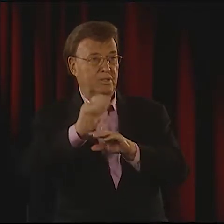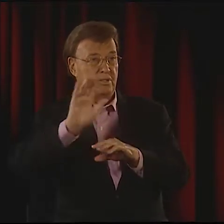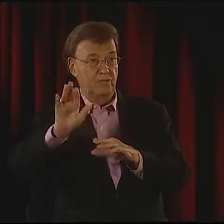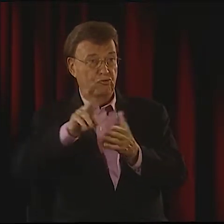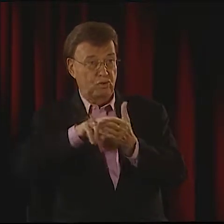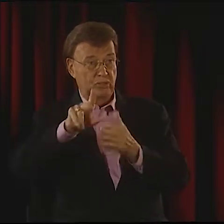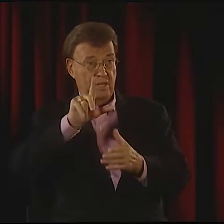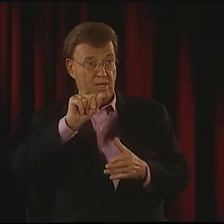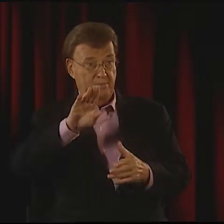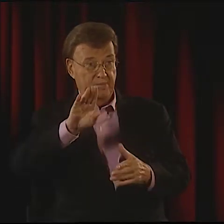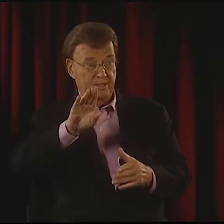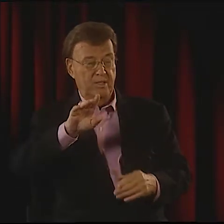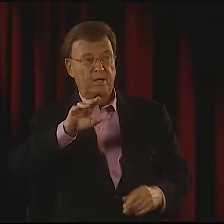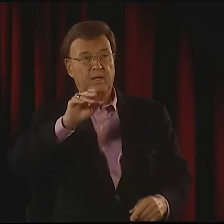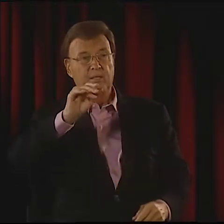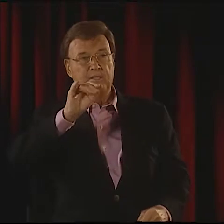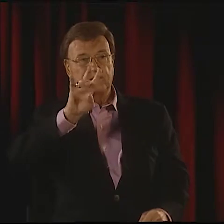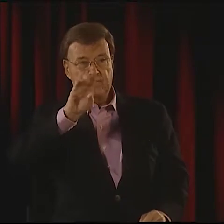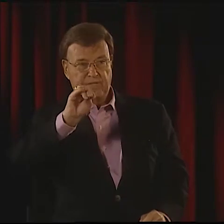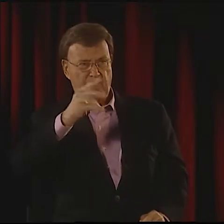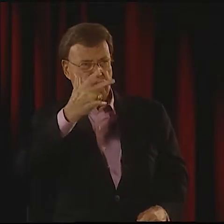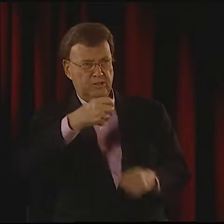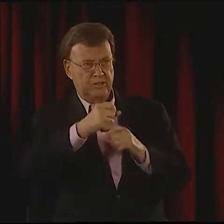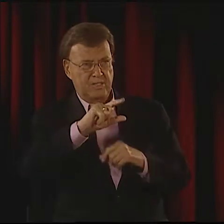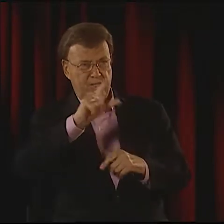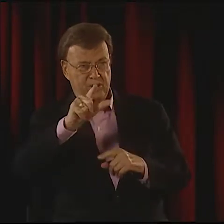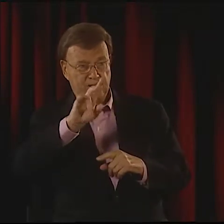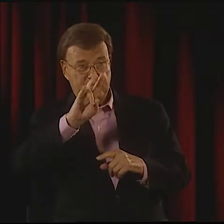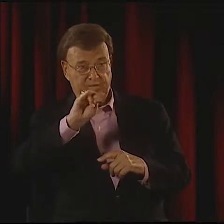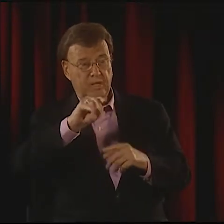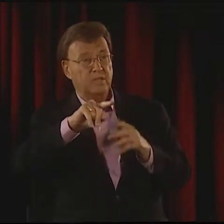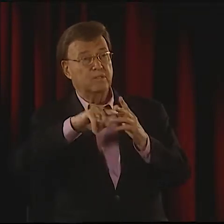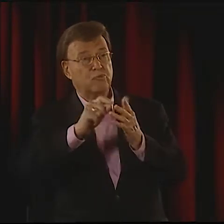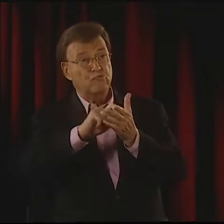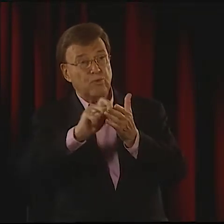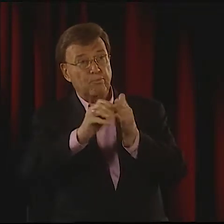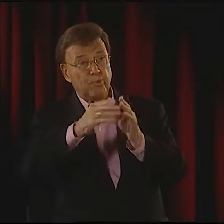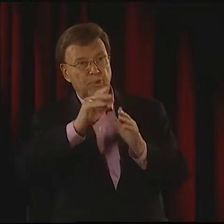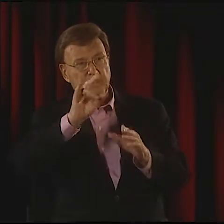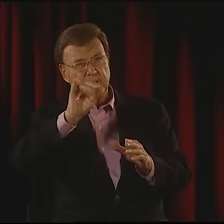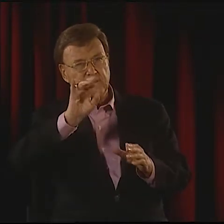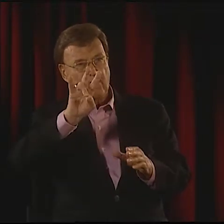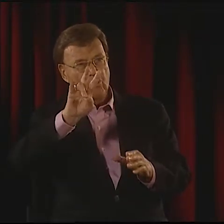IN THE LAB WAS AROUND '70 OR '73.